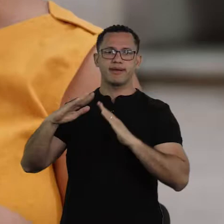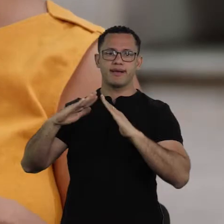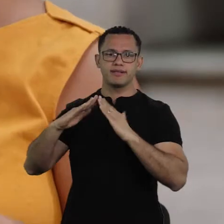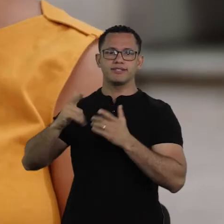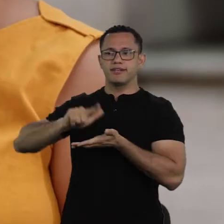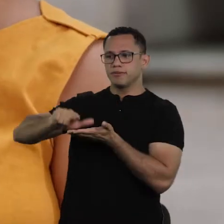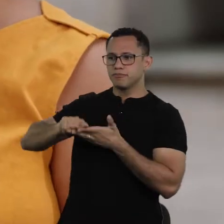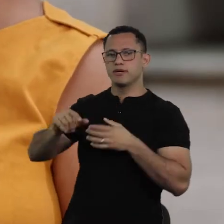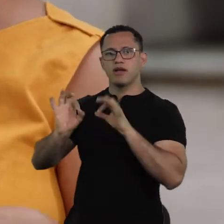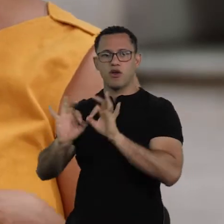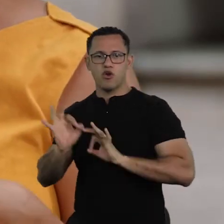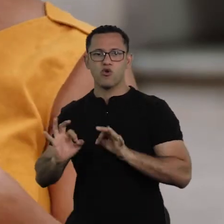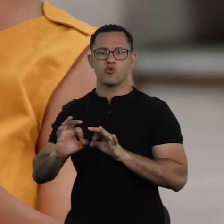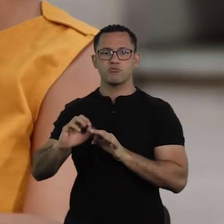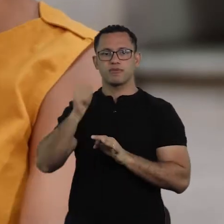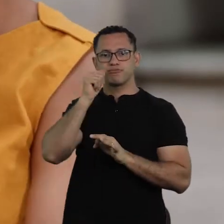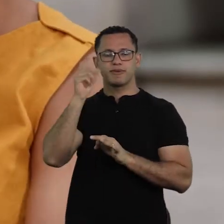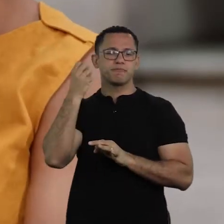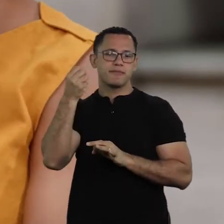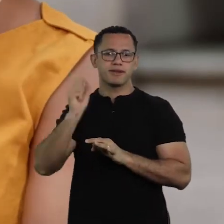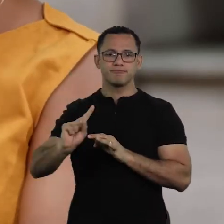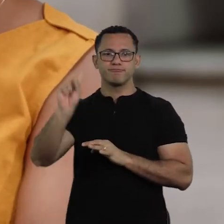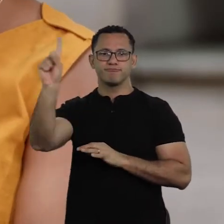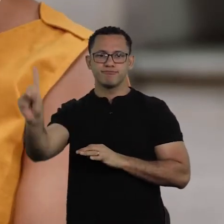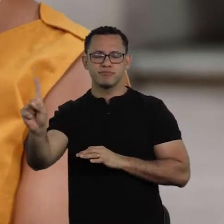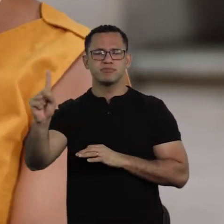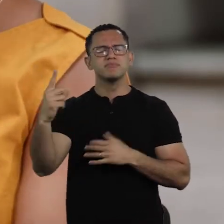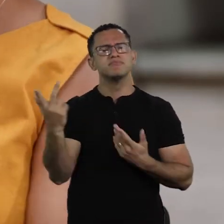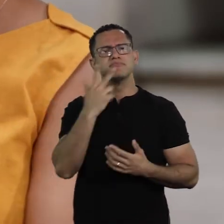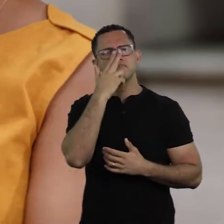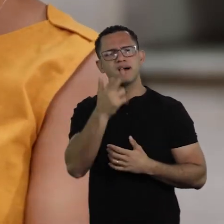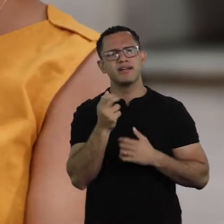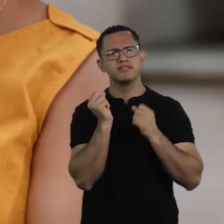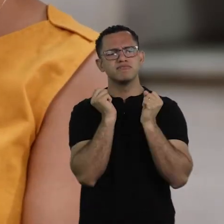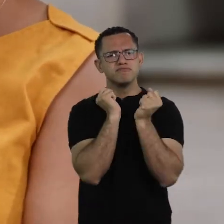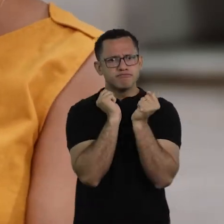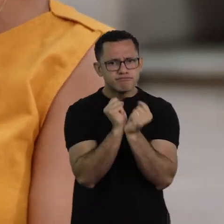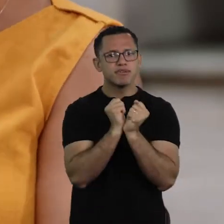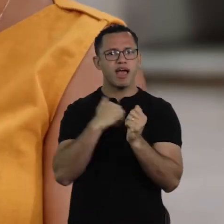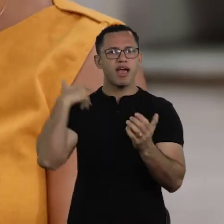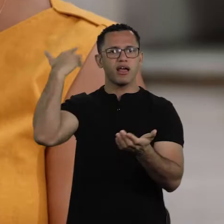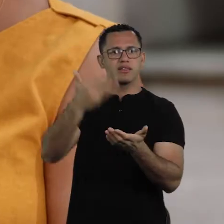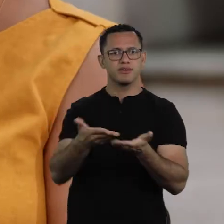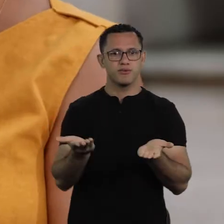So, in a way, slavery still remains in Brazil even today.